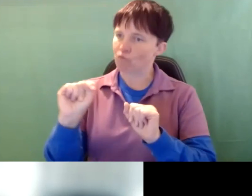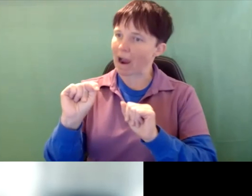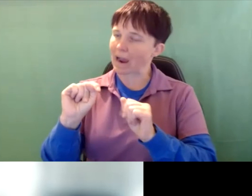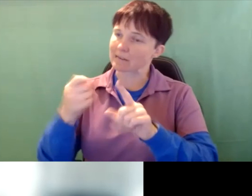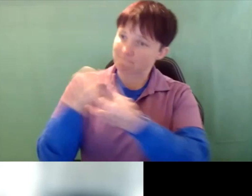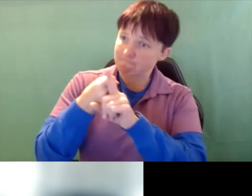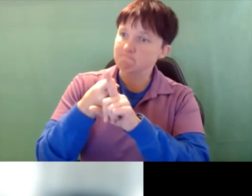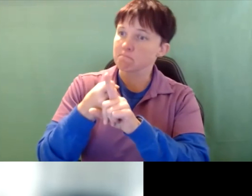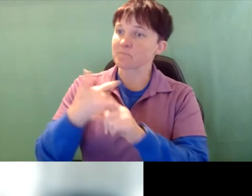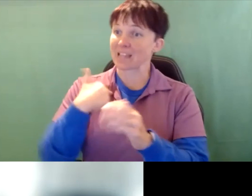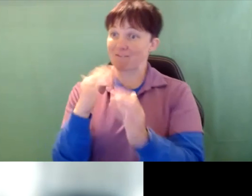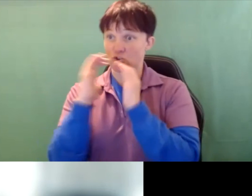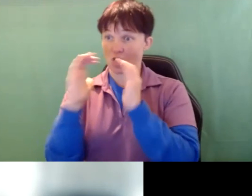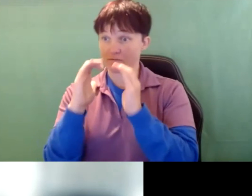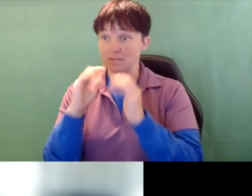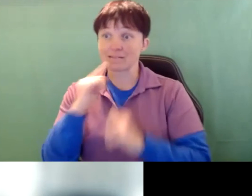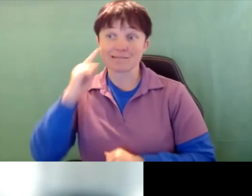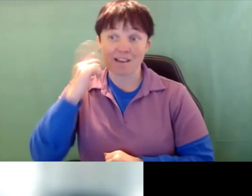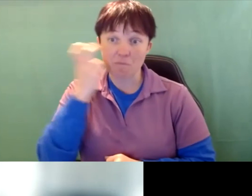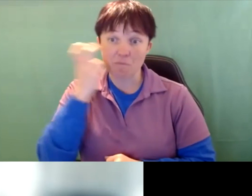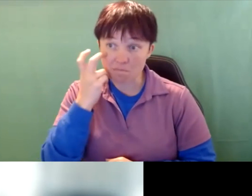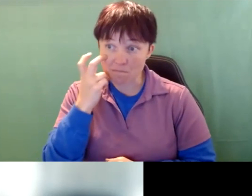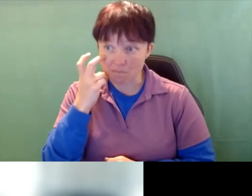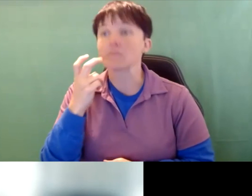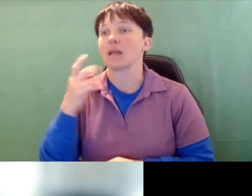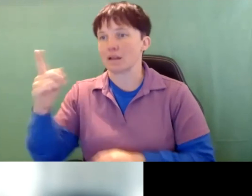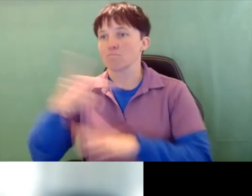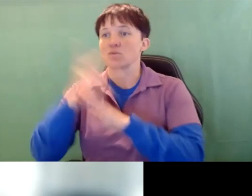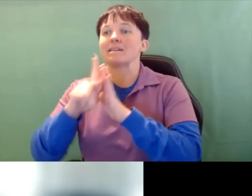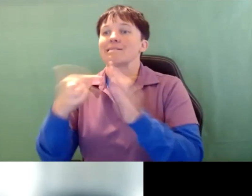Your deafblind project there can help you design a system. Because pretty much I’ve